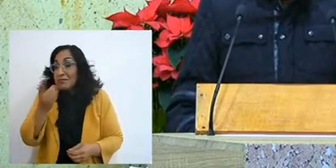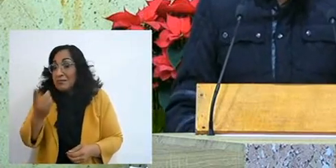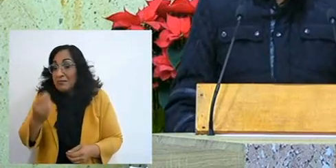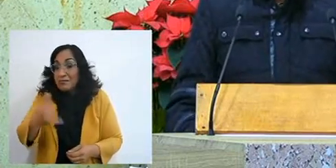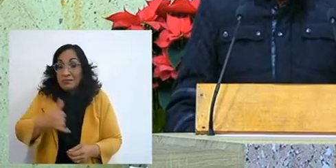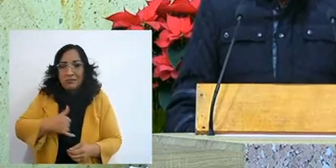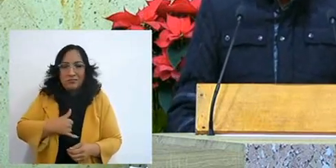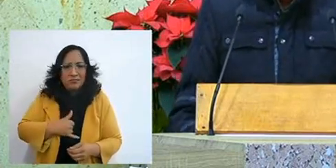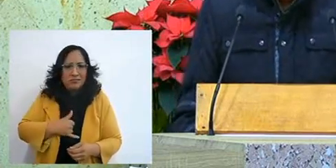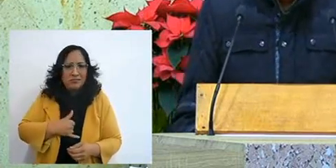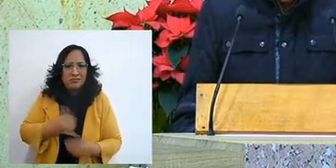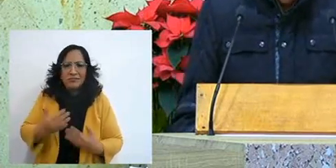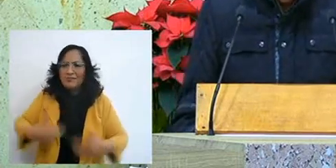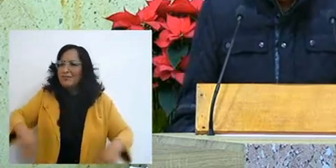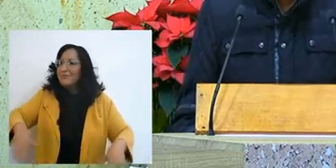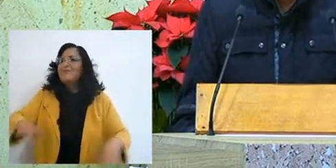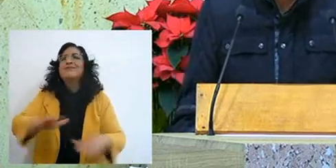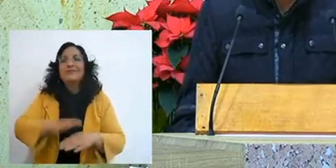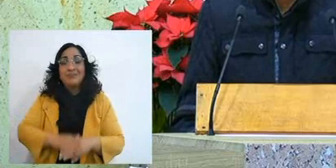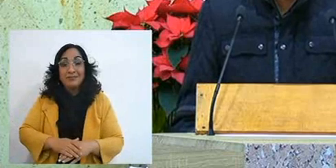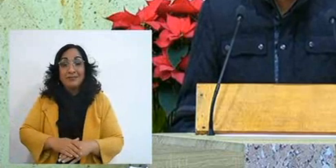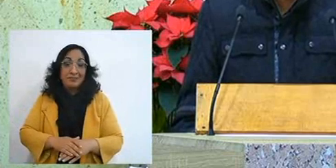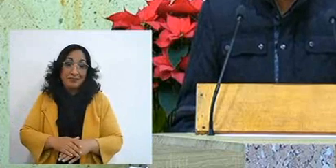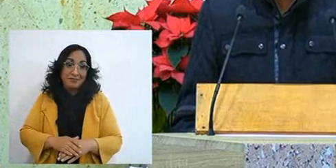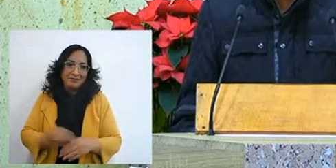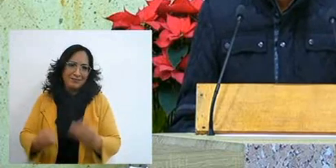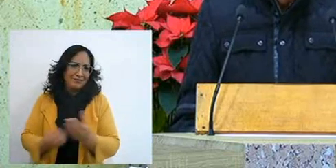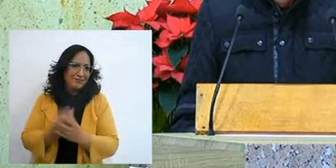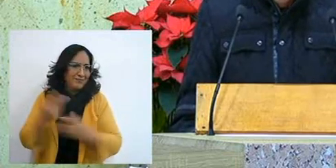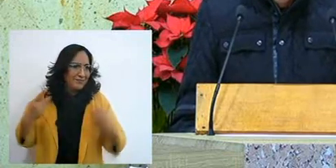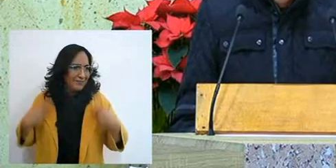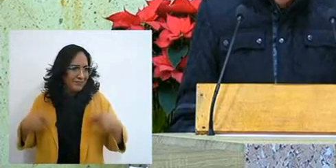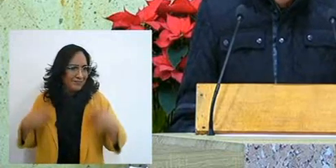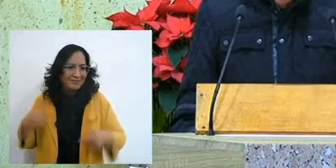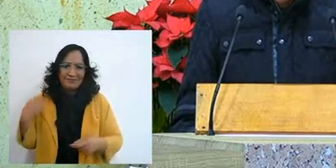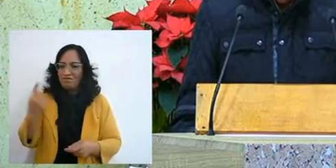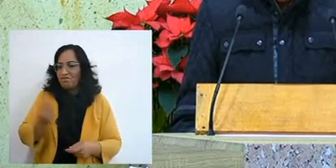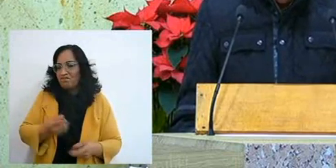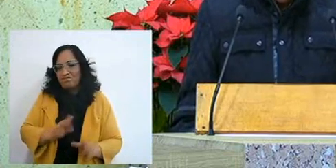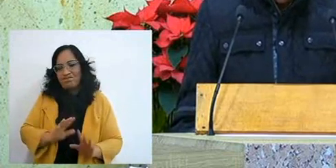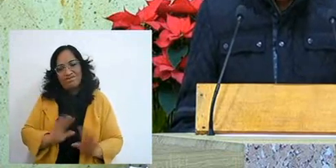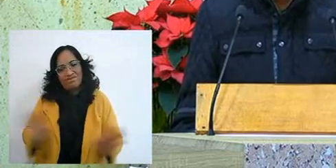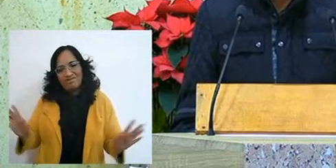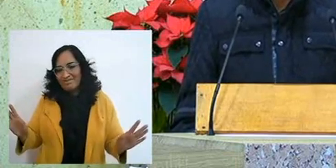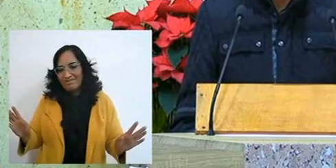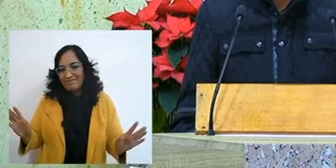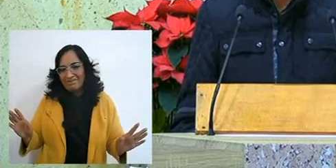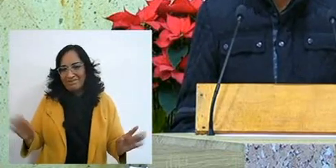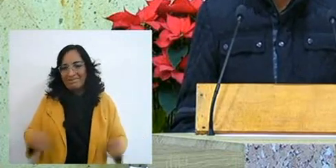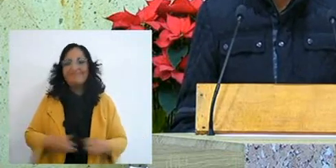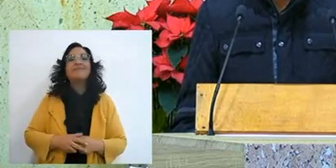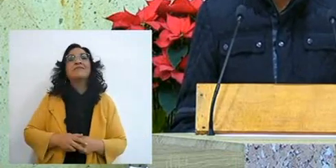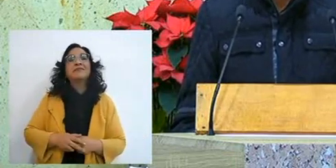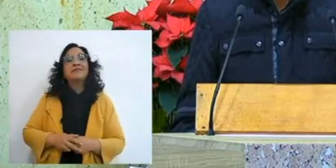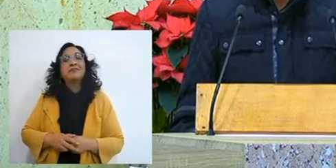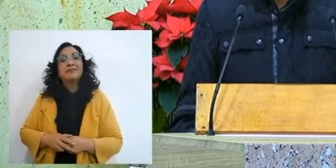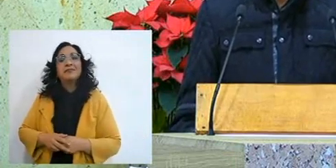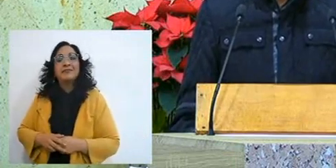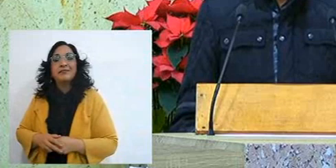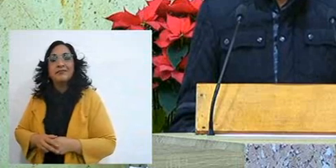and I have changed, and the truth is that no, it was always appearances,